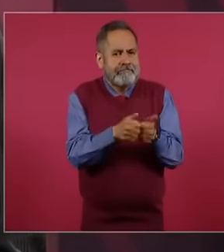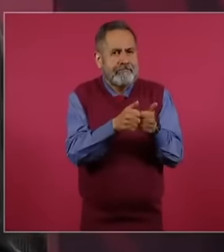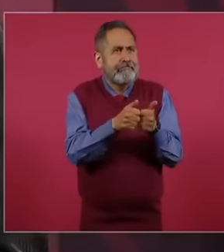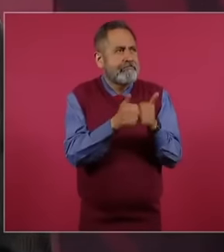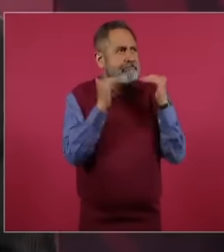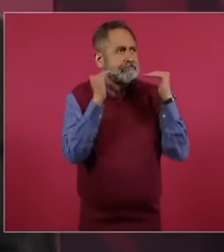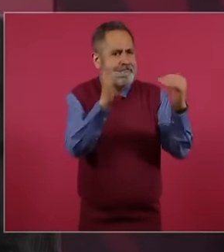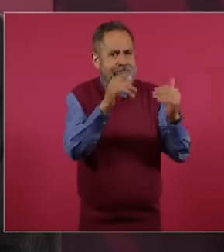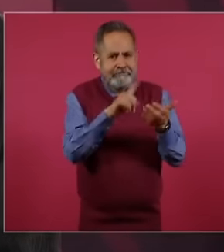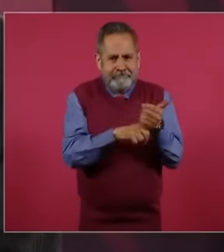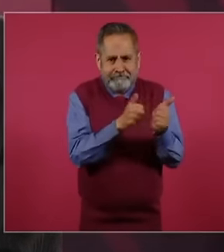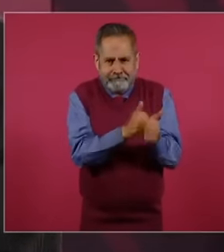well apergy